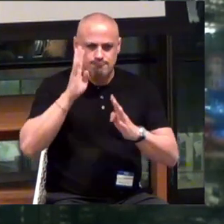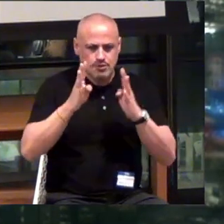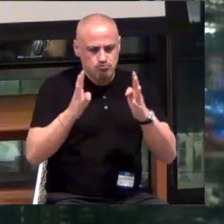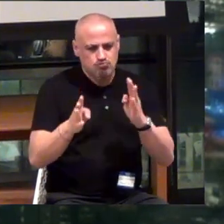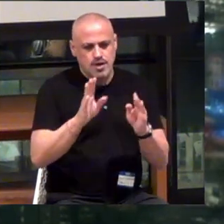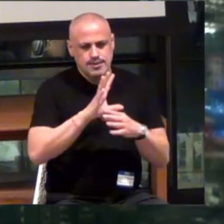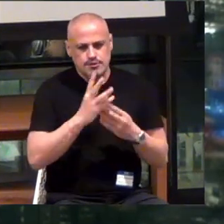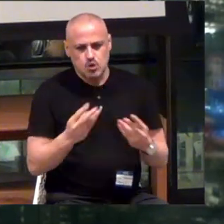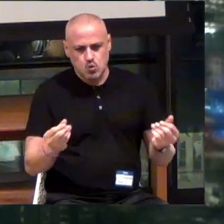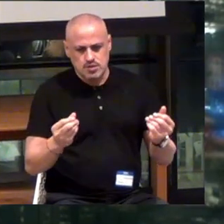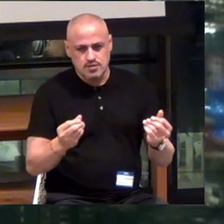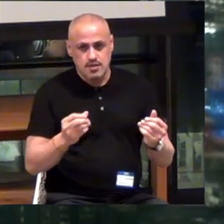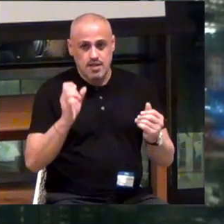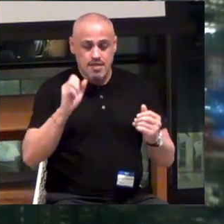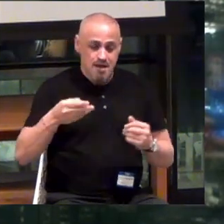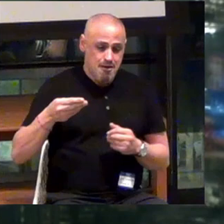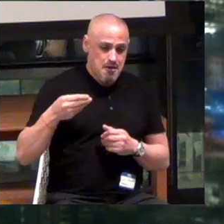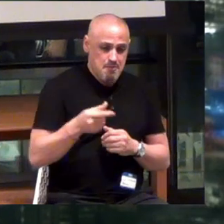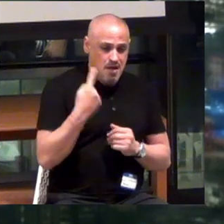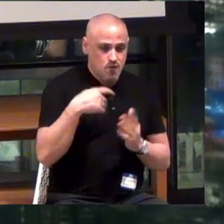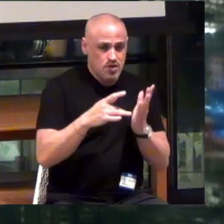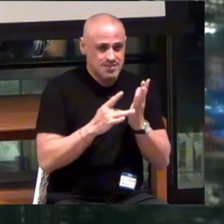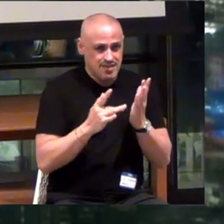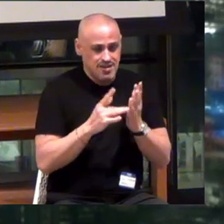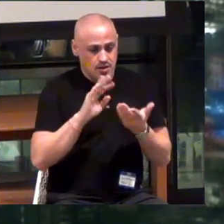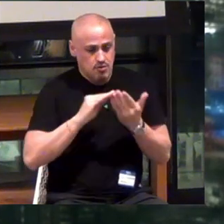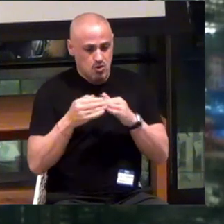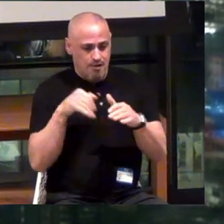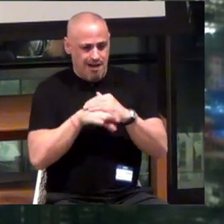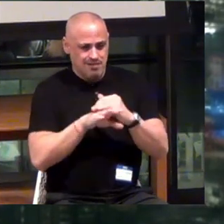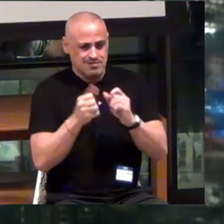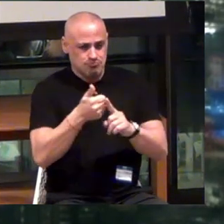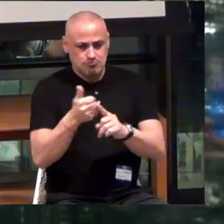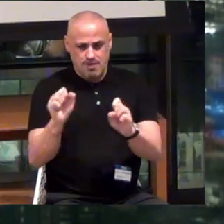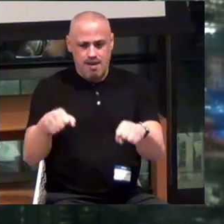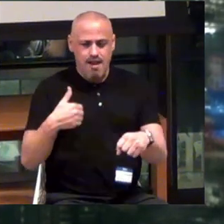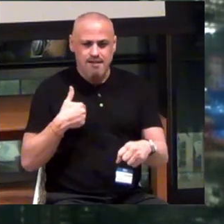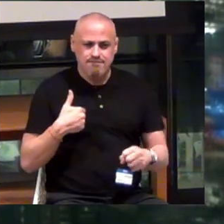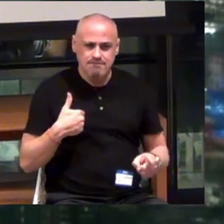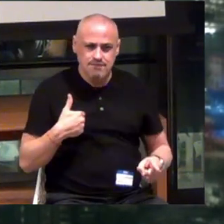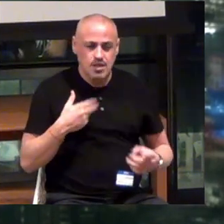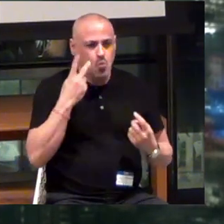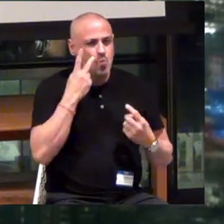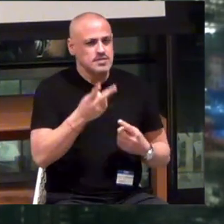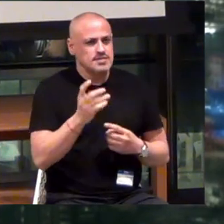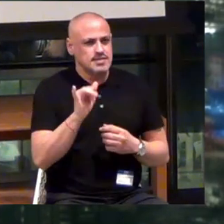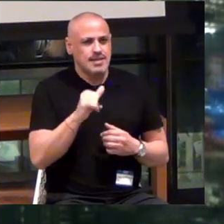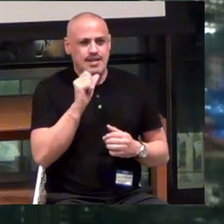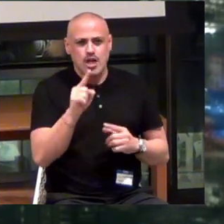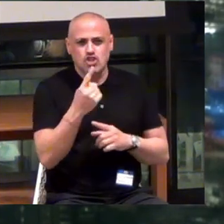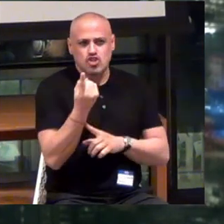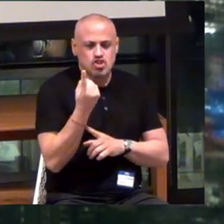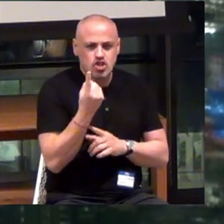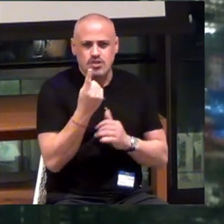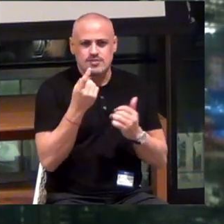And having that pay for the technology, so the community can have access to it. And we see this as like... Not only just a great opportunity for us.